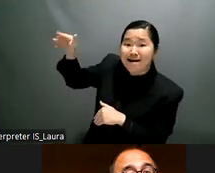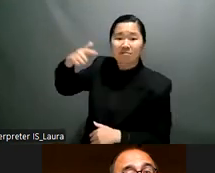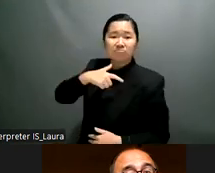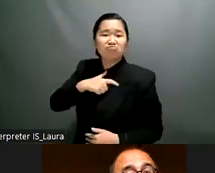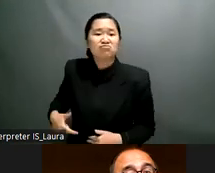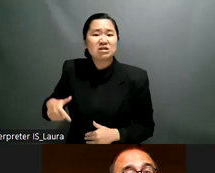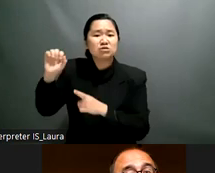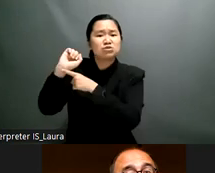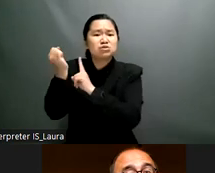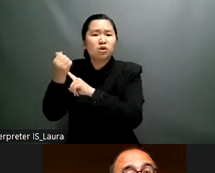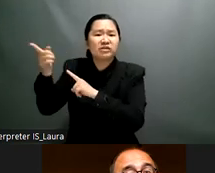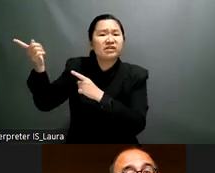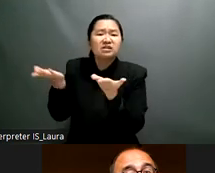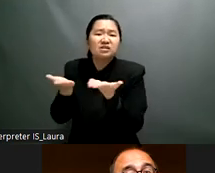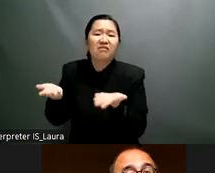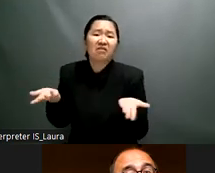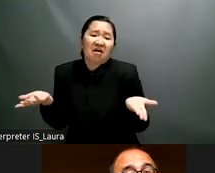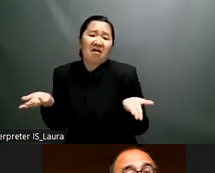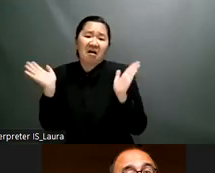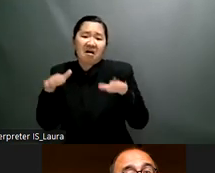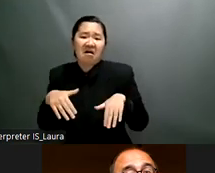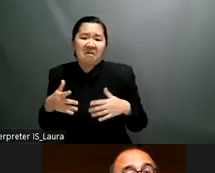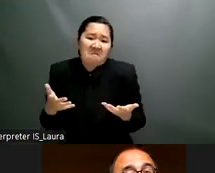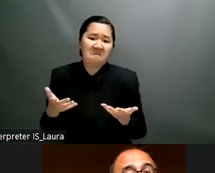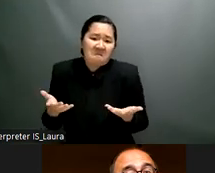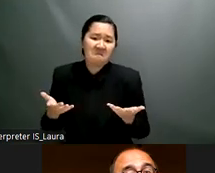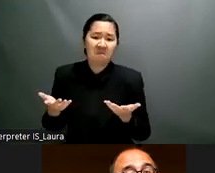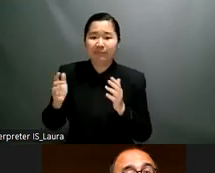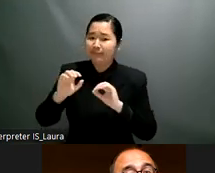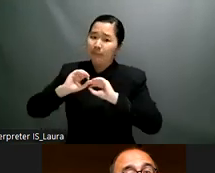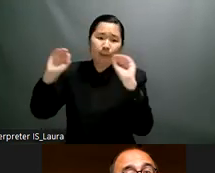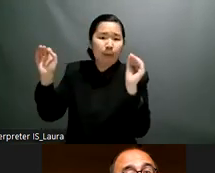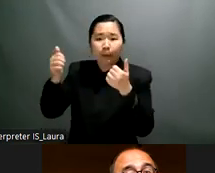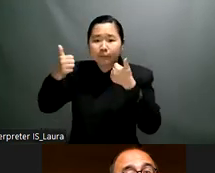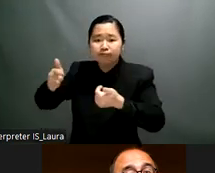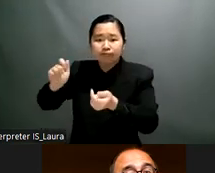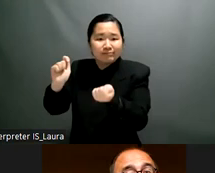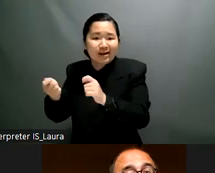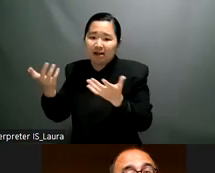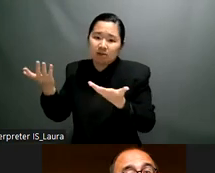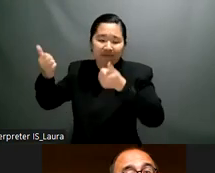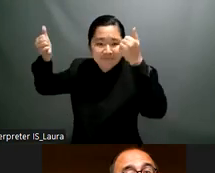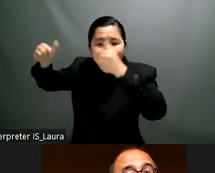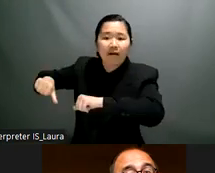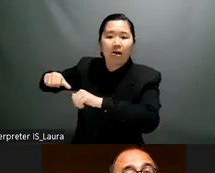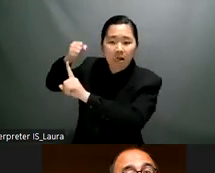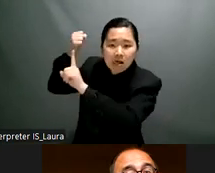advertising target and advocacy approach from uh trying to talk and negotiate with